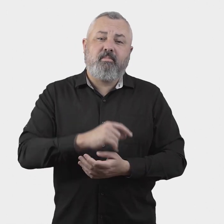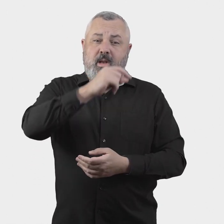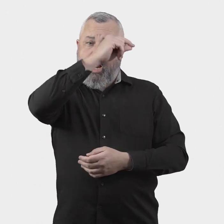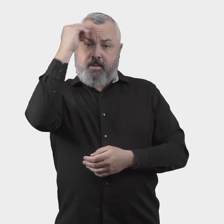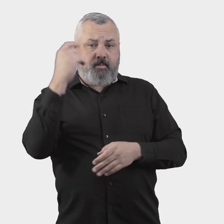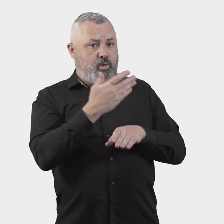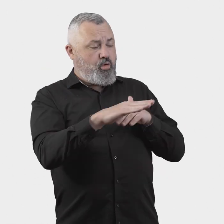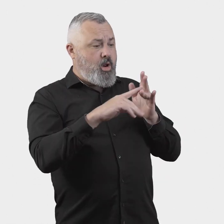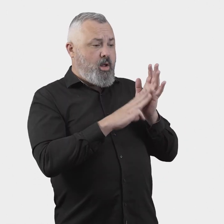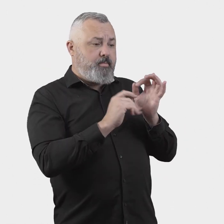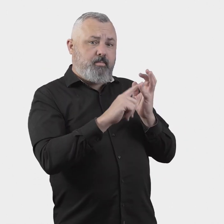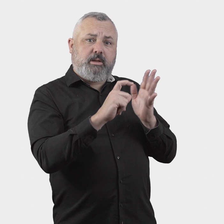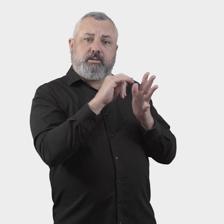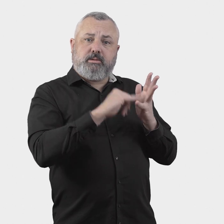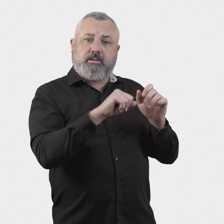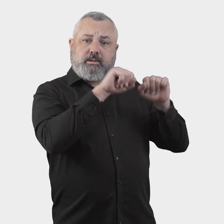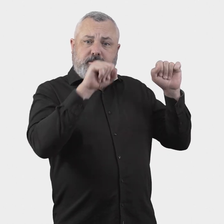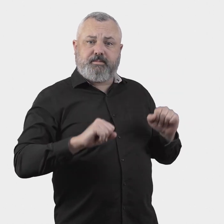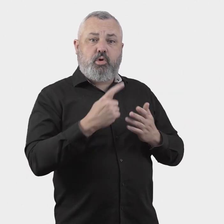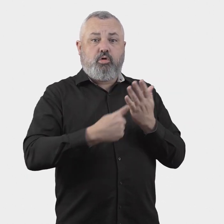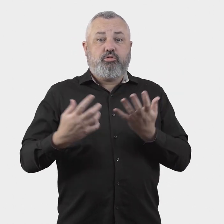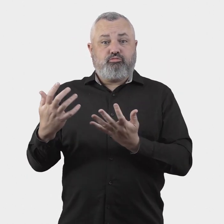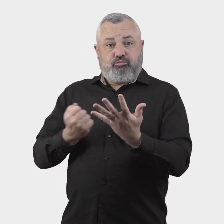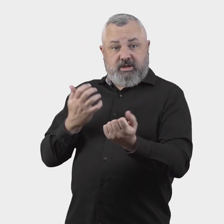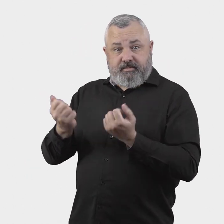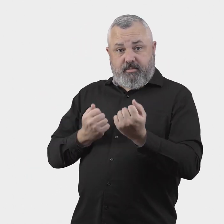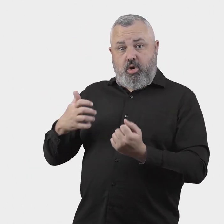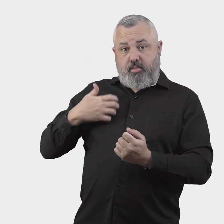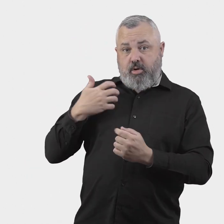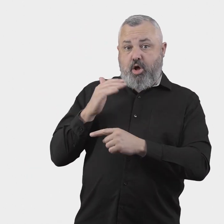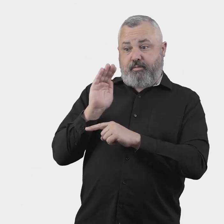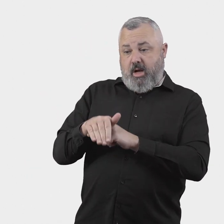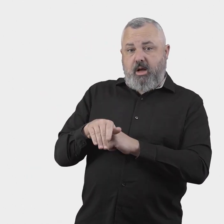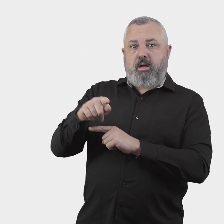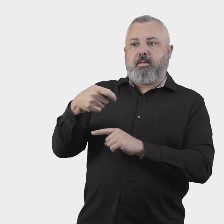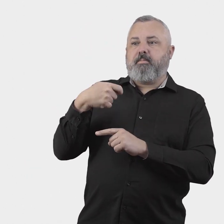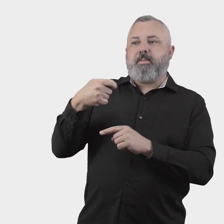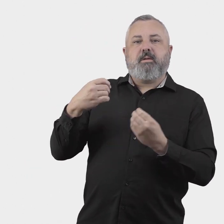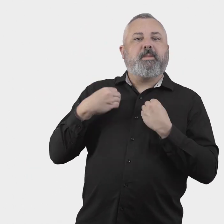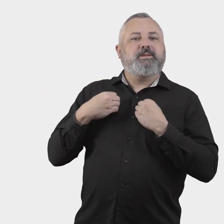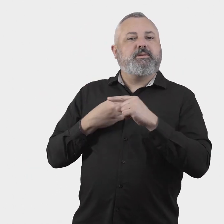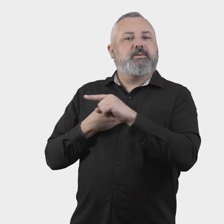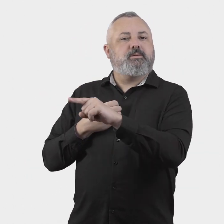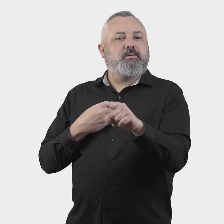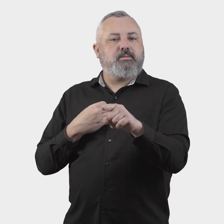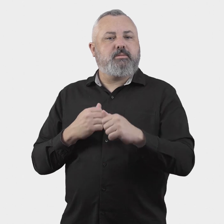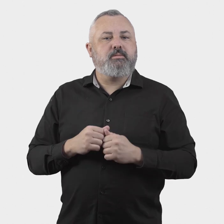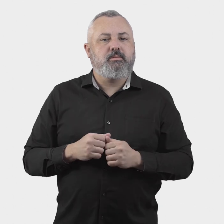The Aviation Industry Ombuds Scheme will only be able to consider complaints against members of the scheme.